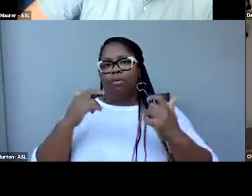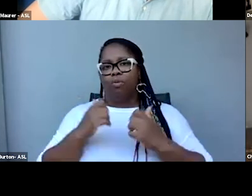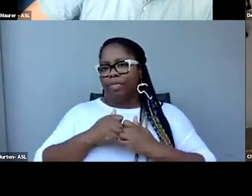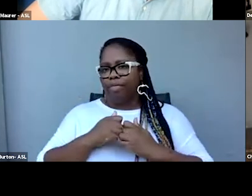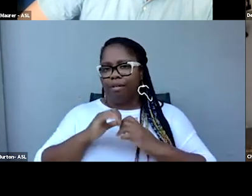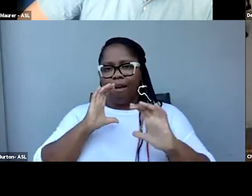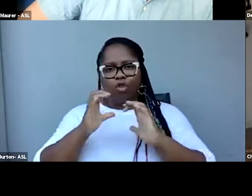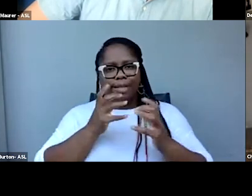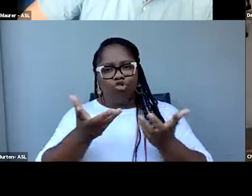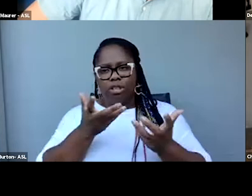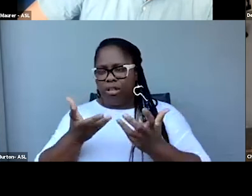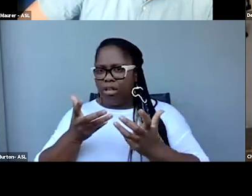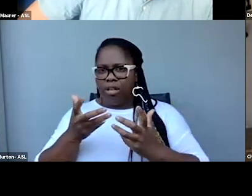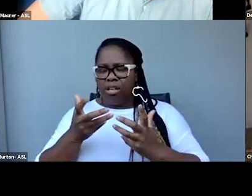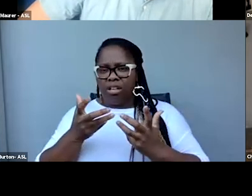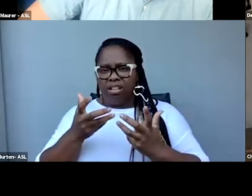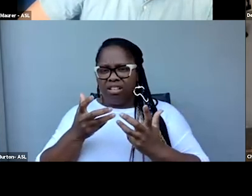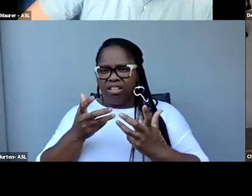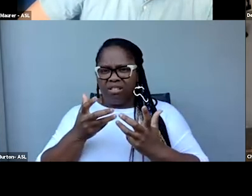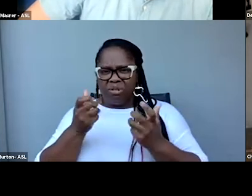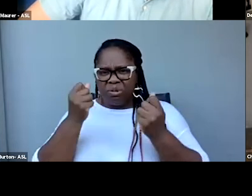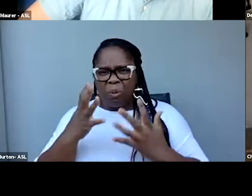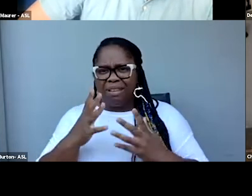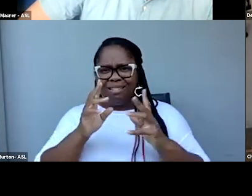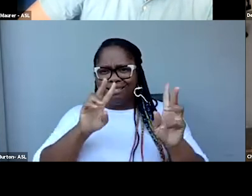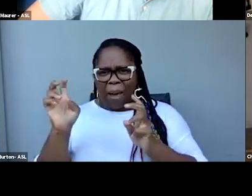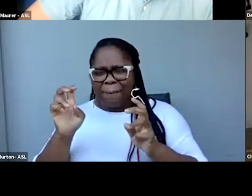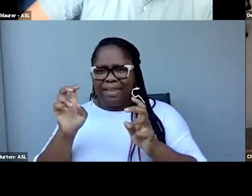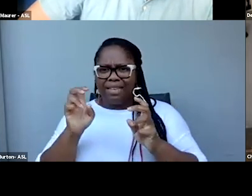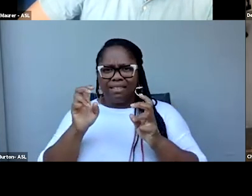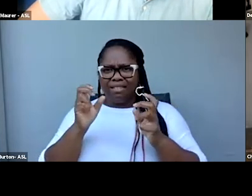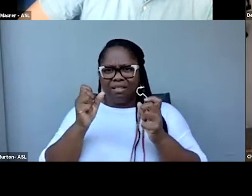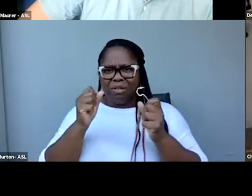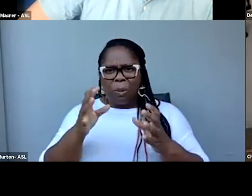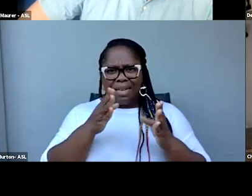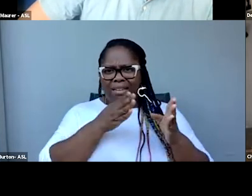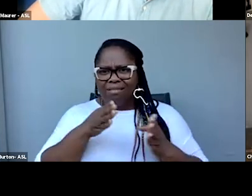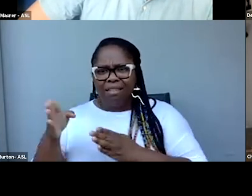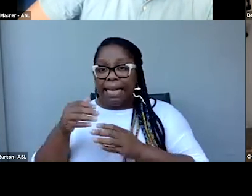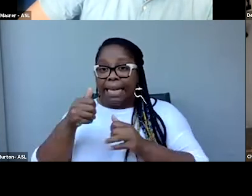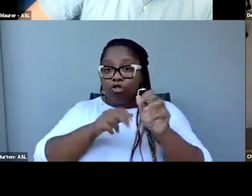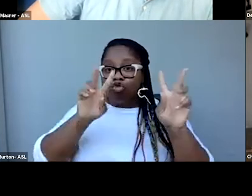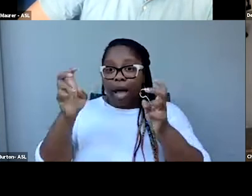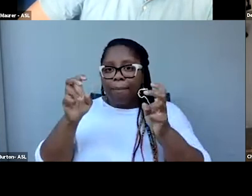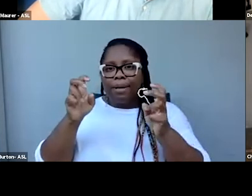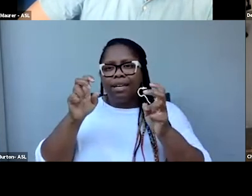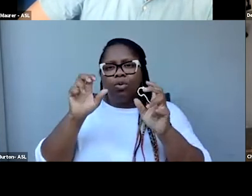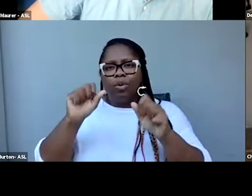so many directions it could have gone, and each one of these topics, I think could be the subject of an article or a book.